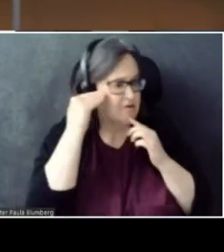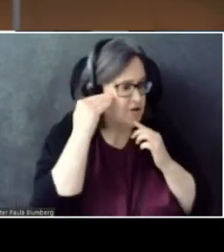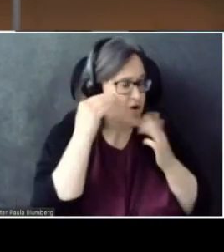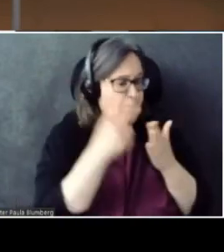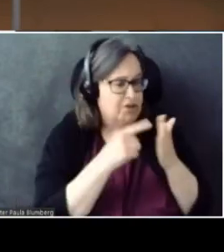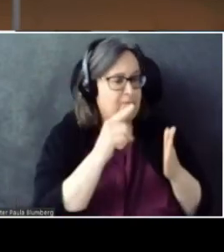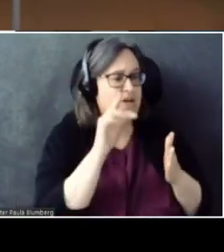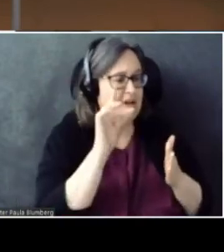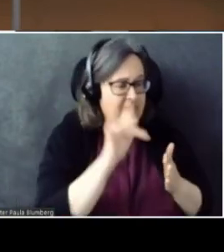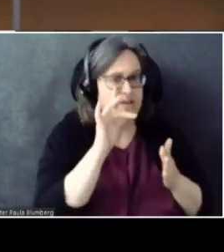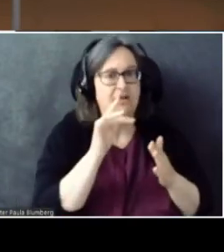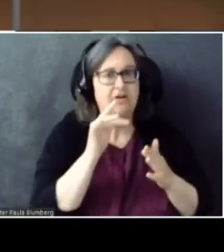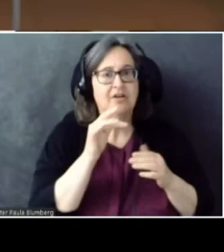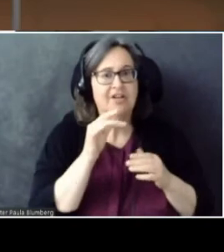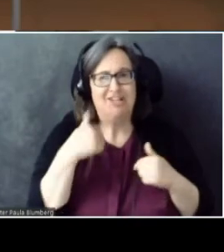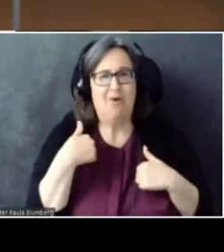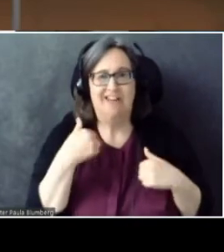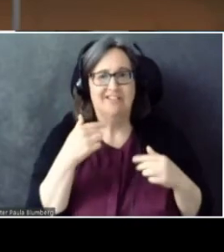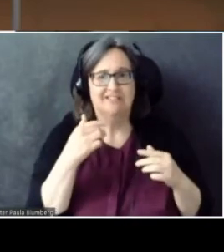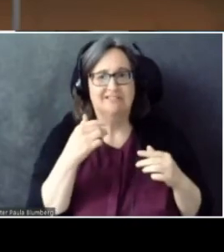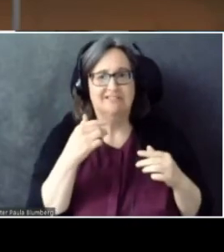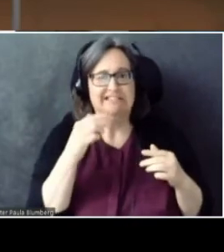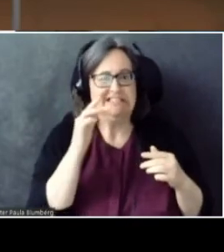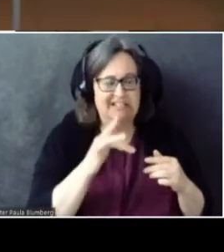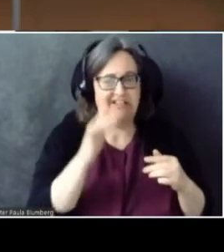this awkward clicking gesture on the screen.